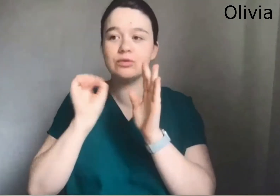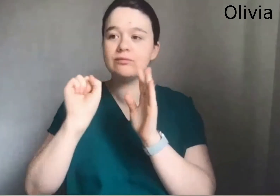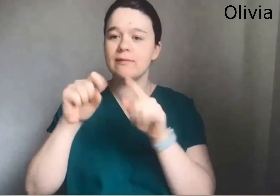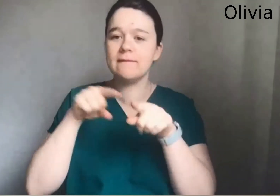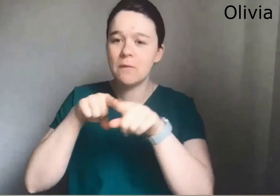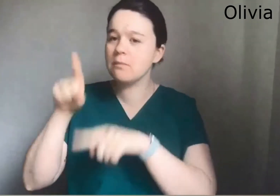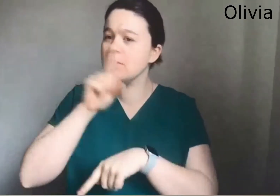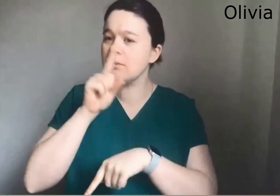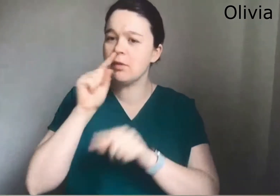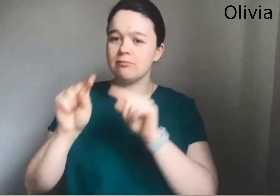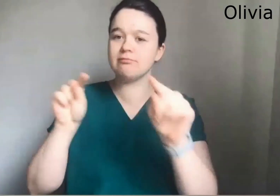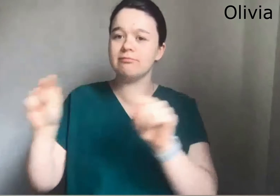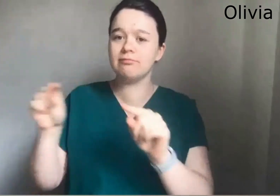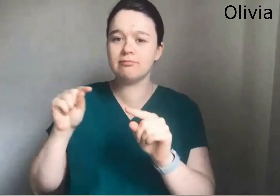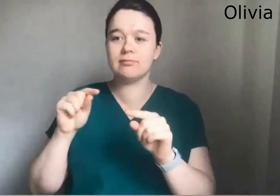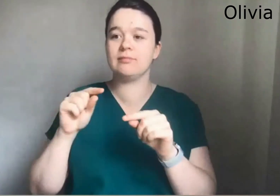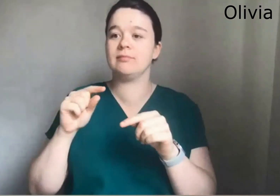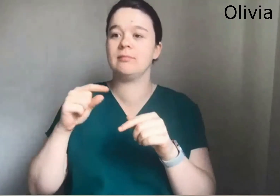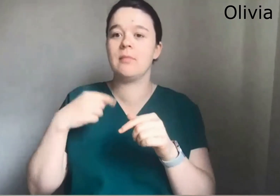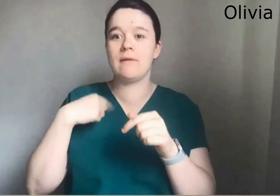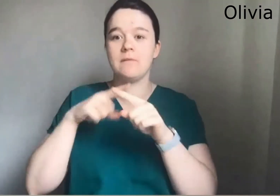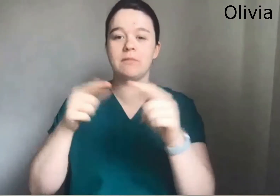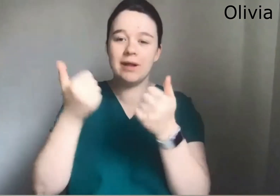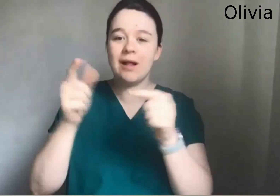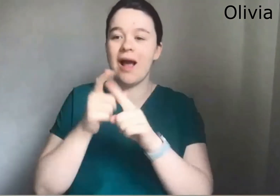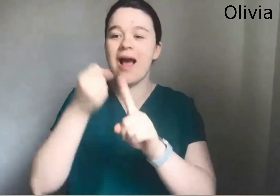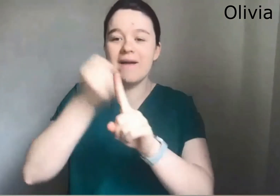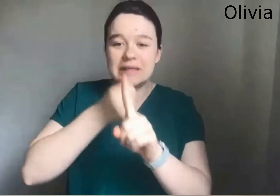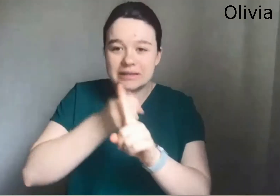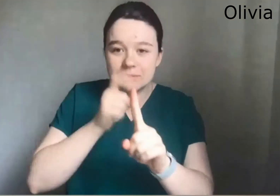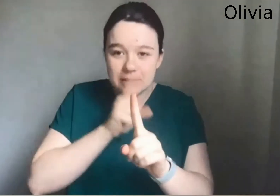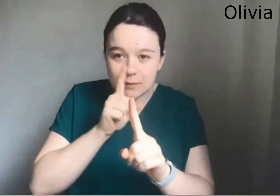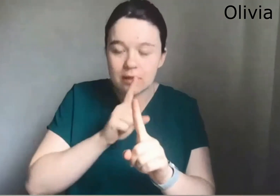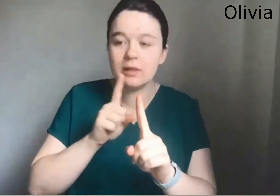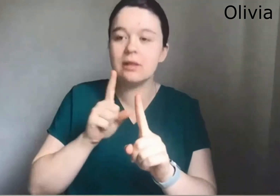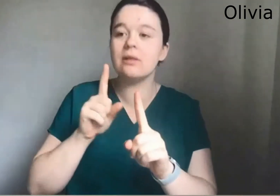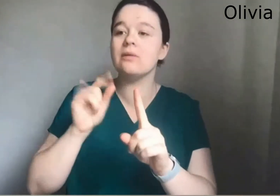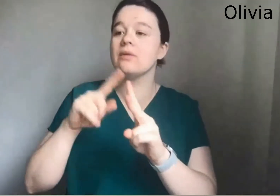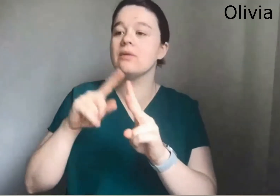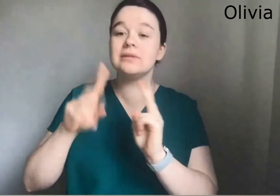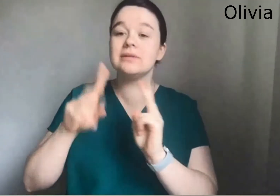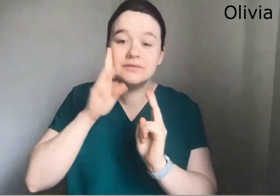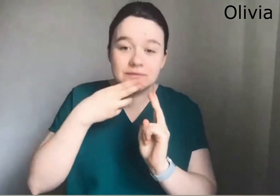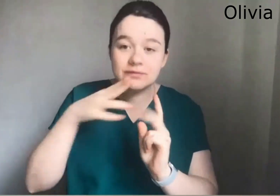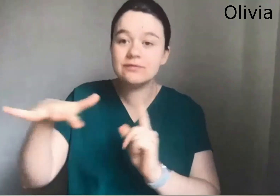Looking at instagram and facebook following people I follow many activists or